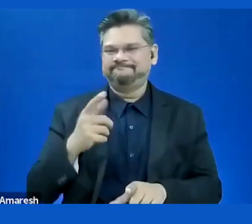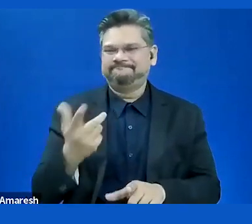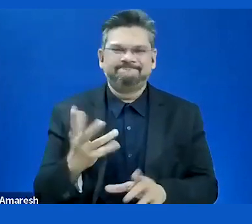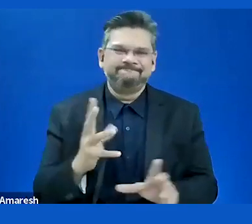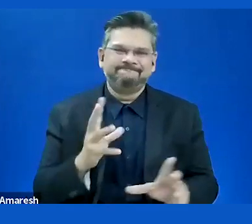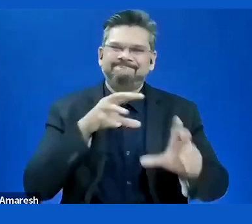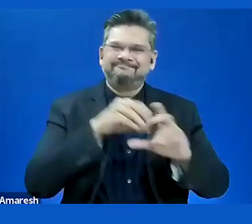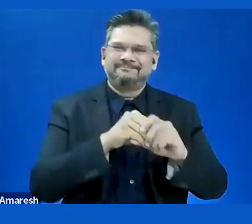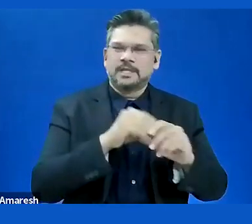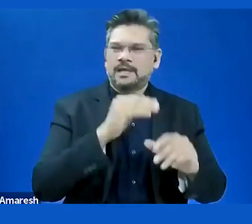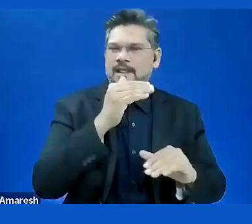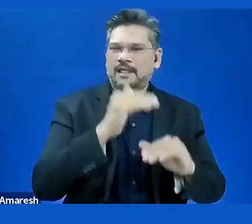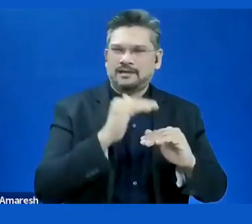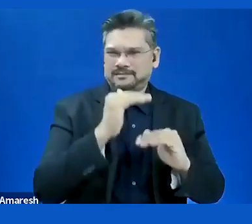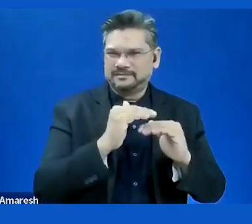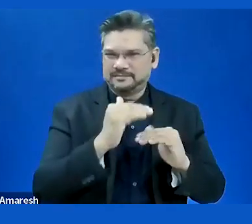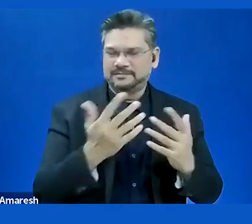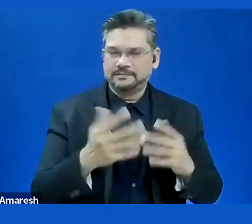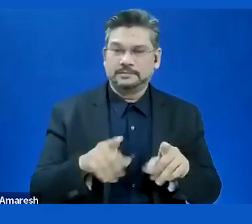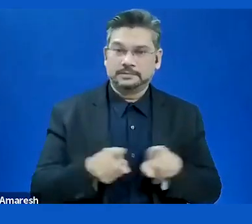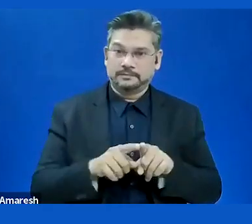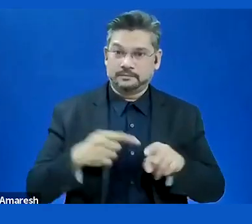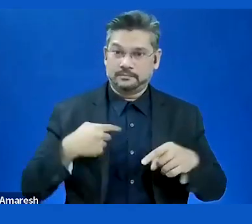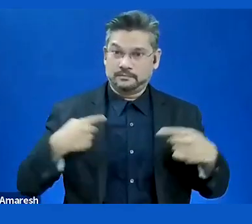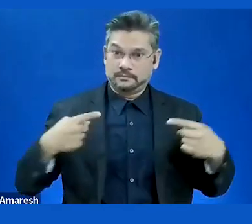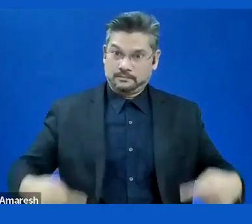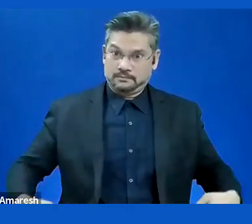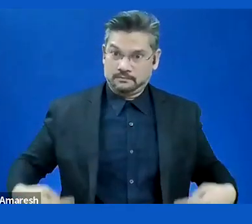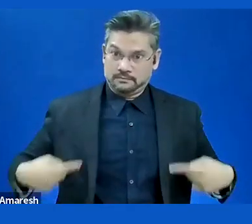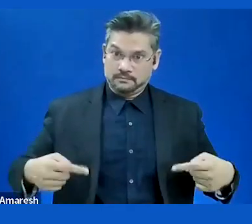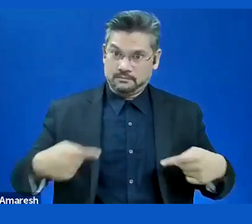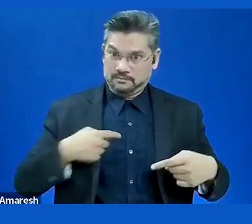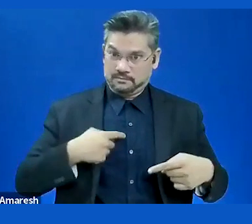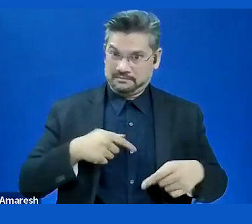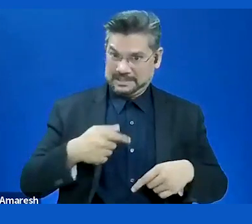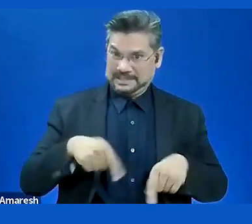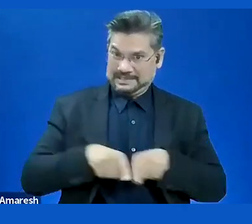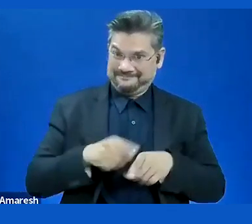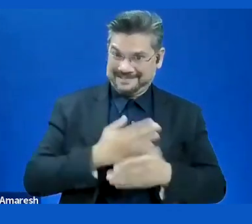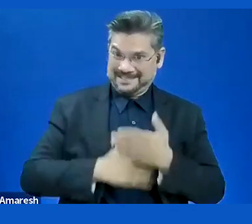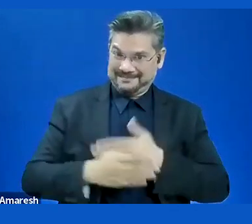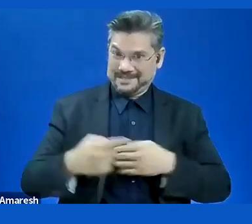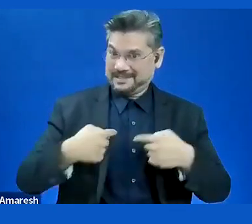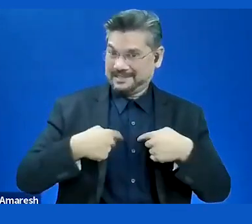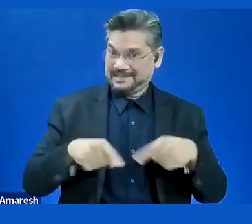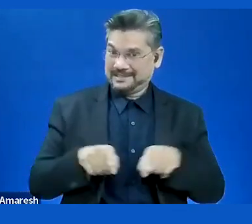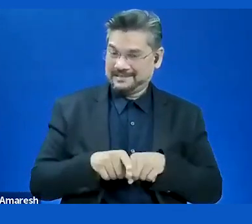users like myself are consulted when it comes to built environment or transport, seldom not